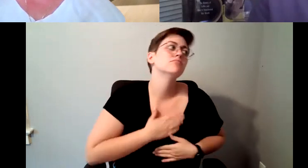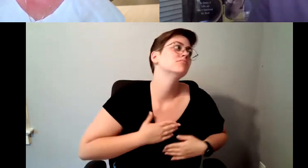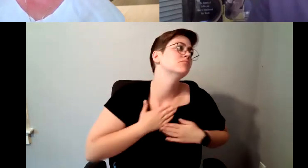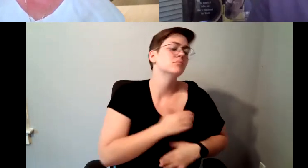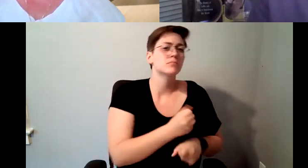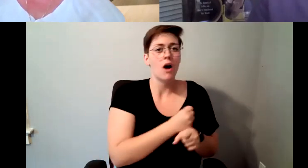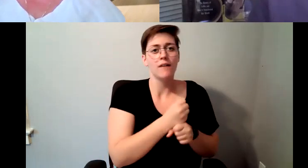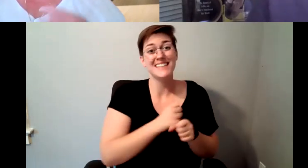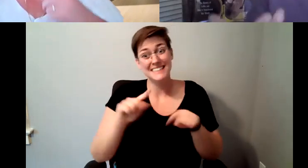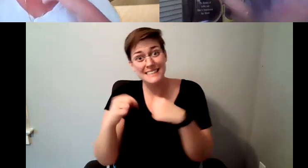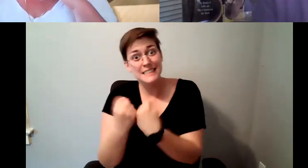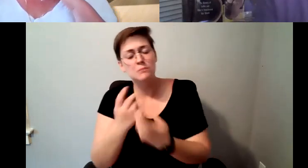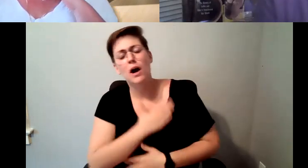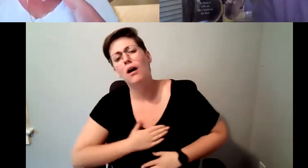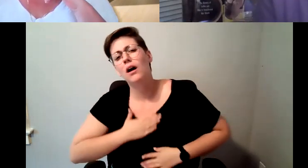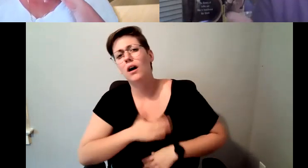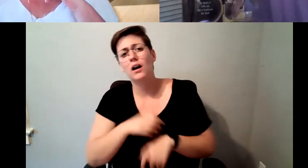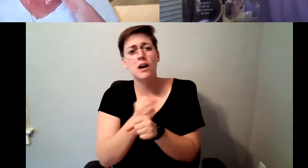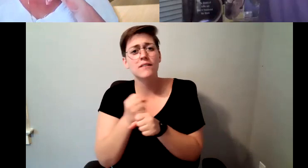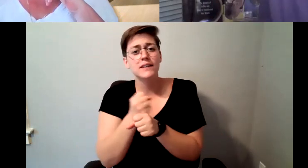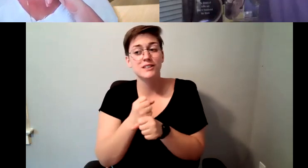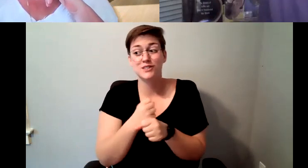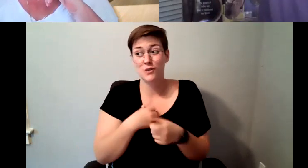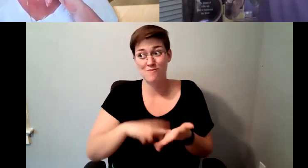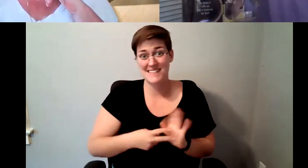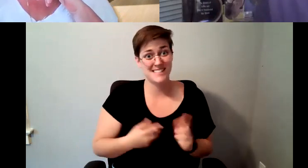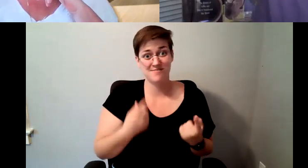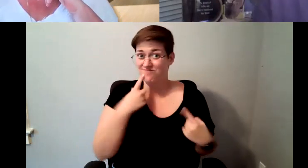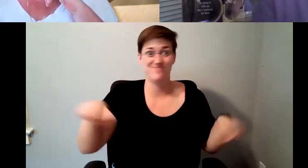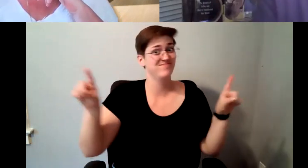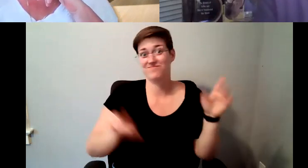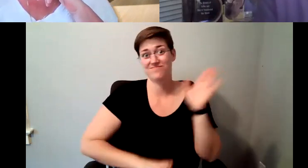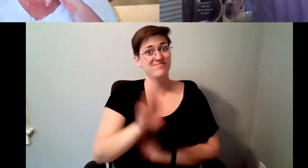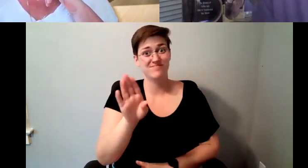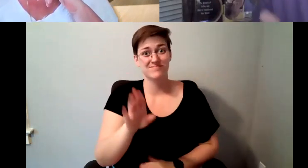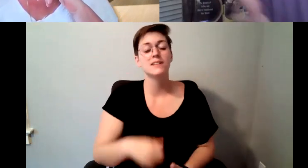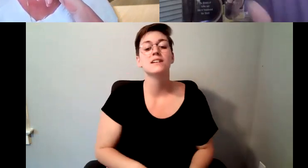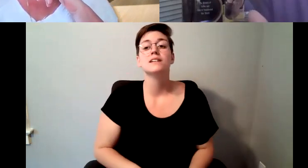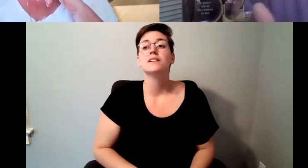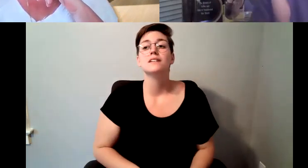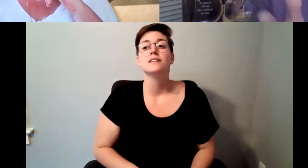D. Major Cohen: So I went from manager to district manager and then I was actually did